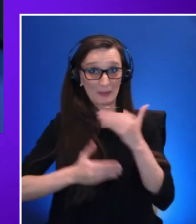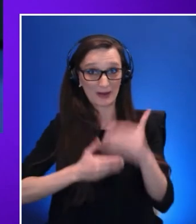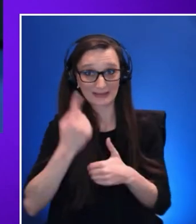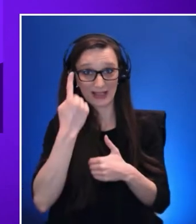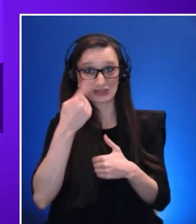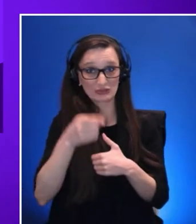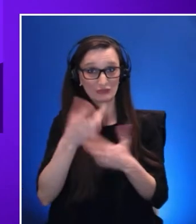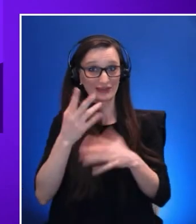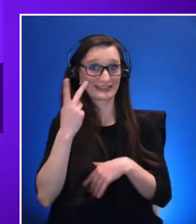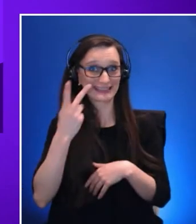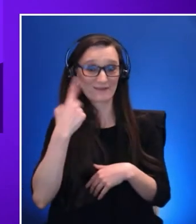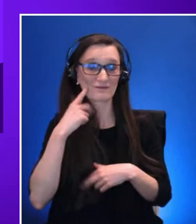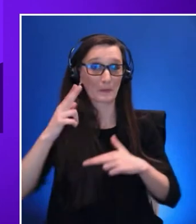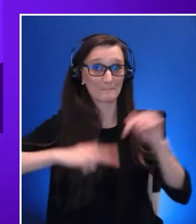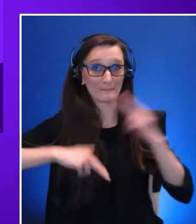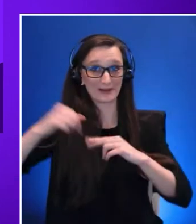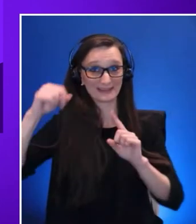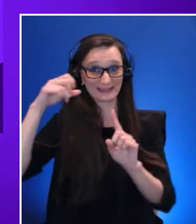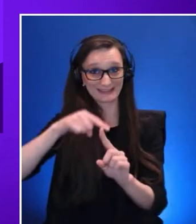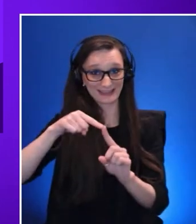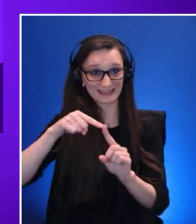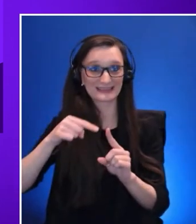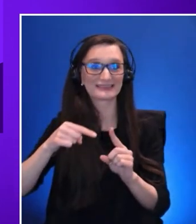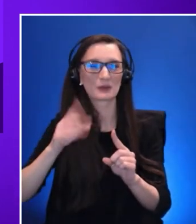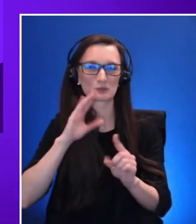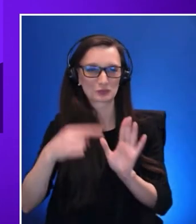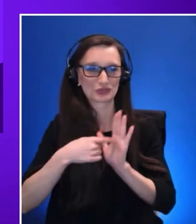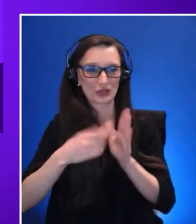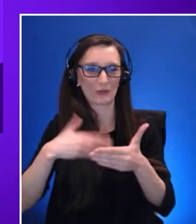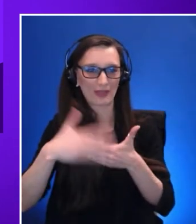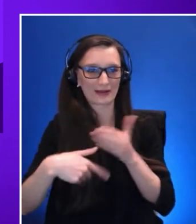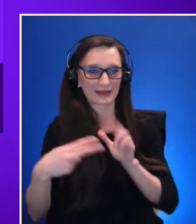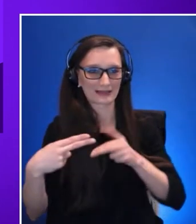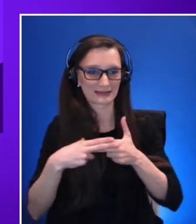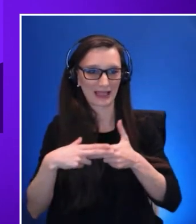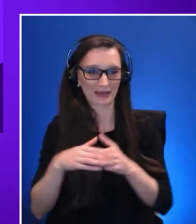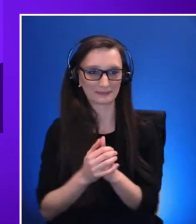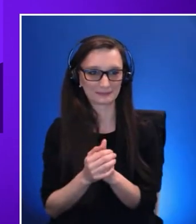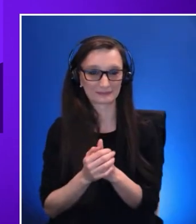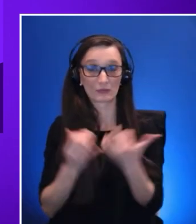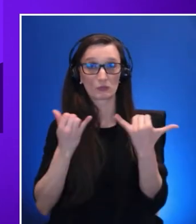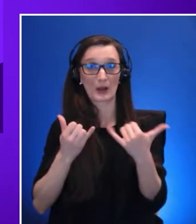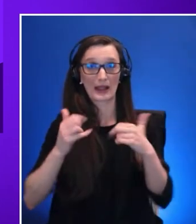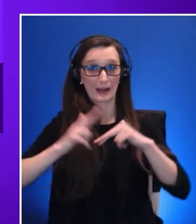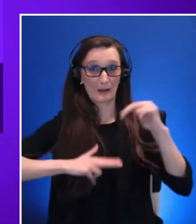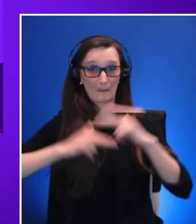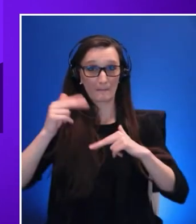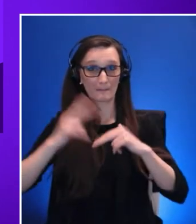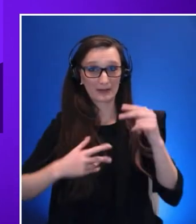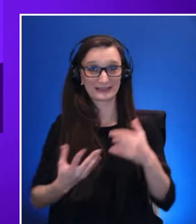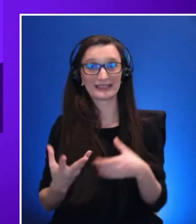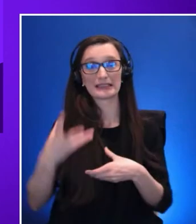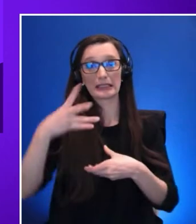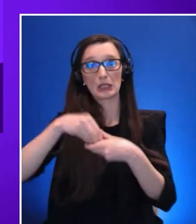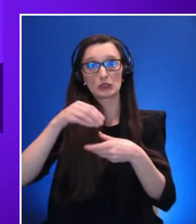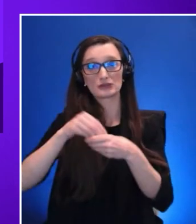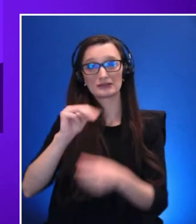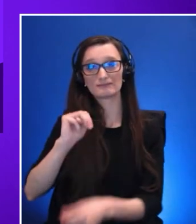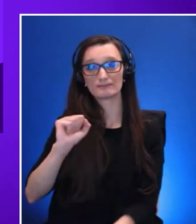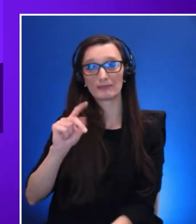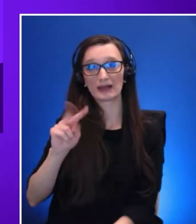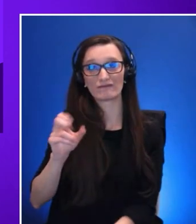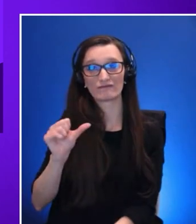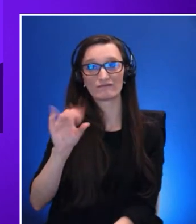the next slide. Okay we are building the inclusive metaverse at scale as an iterative process with